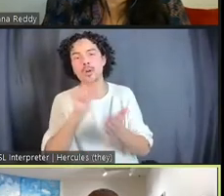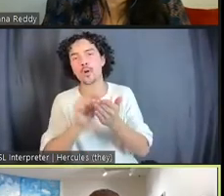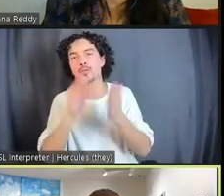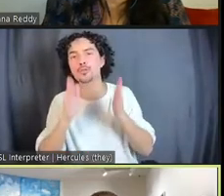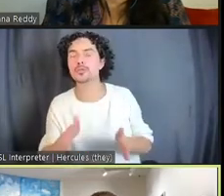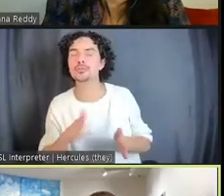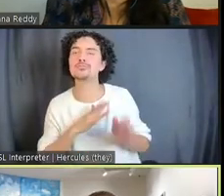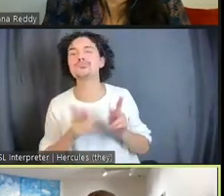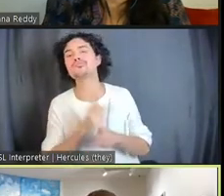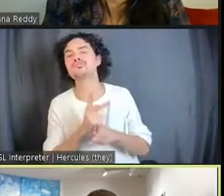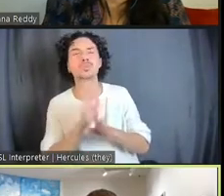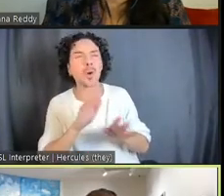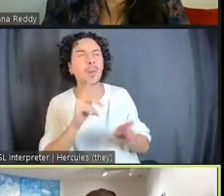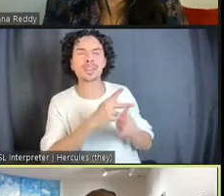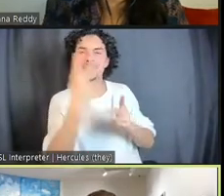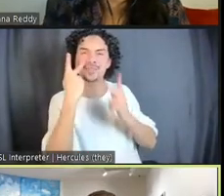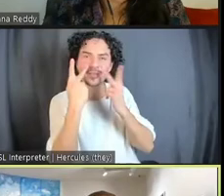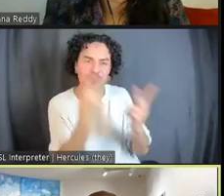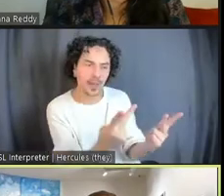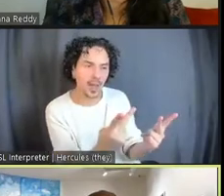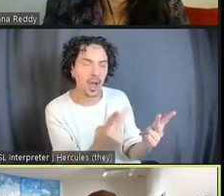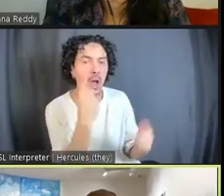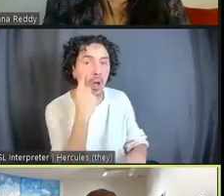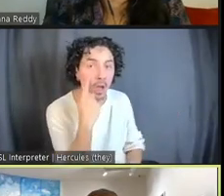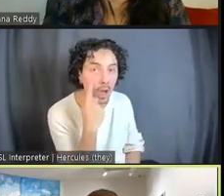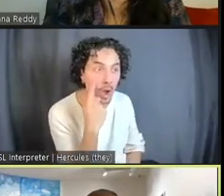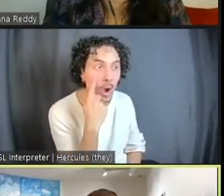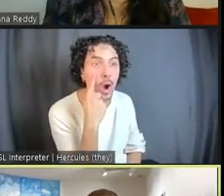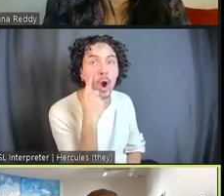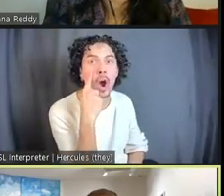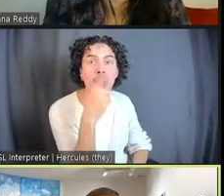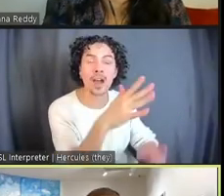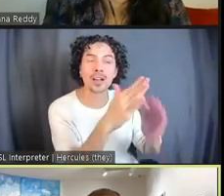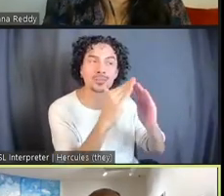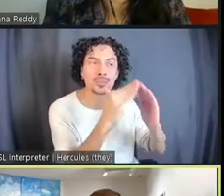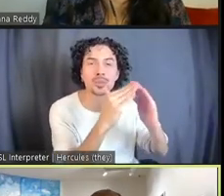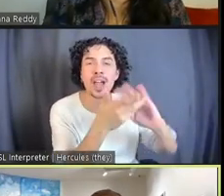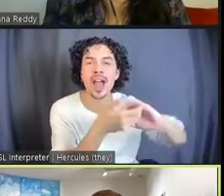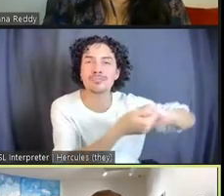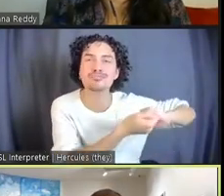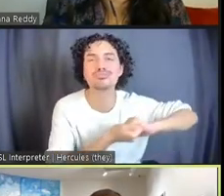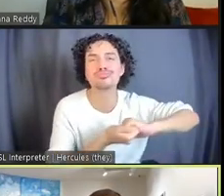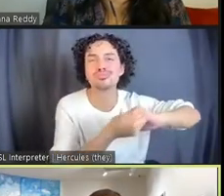community and collaboration and just society that we want to live in through...